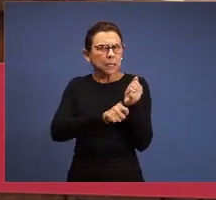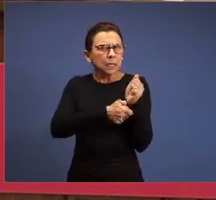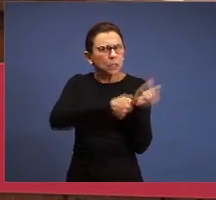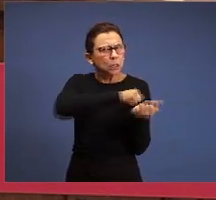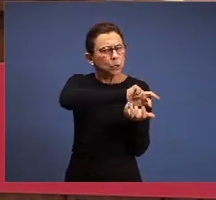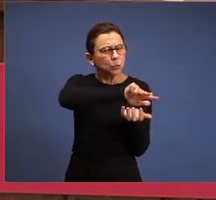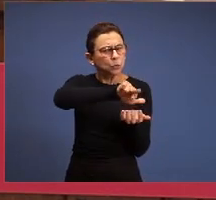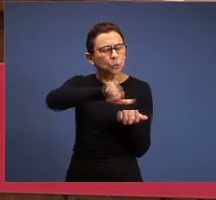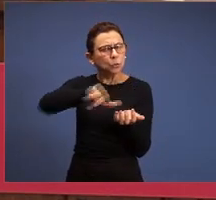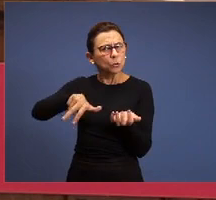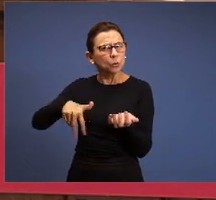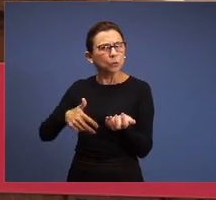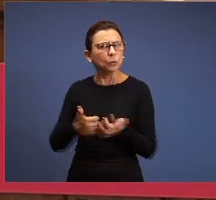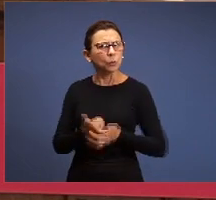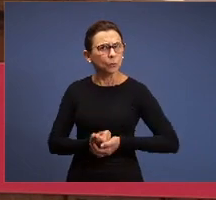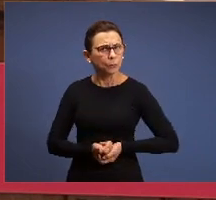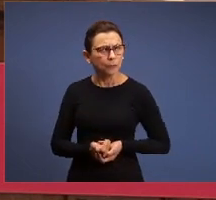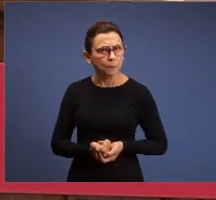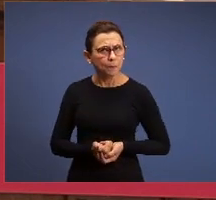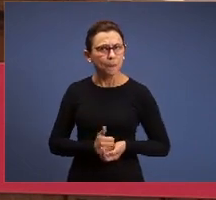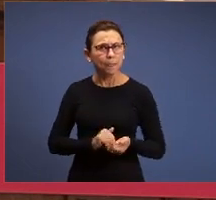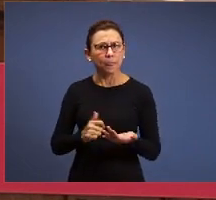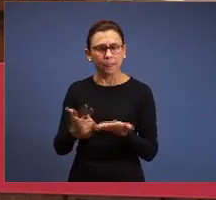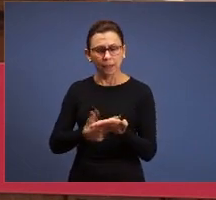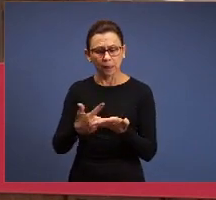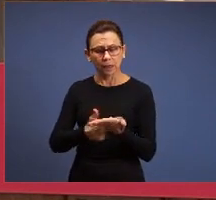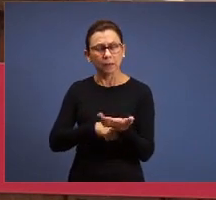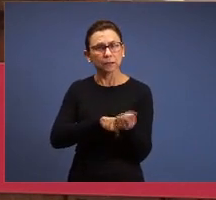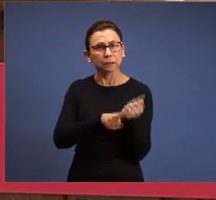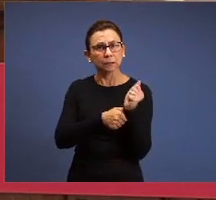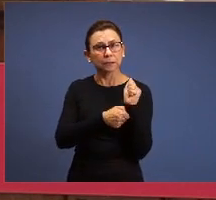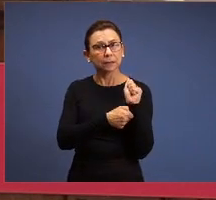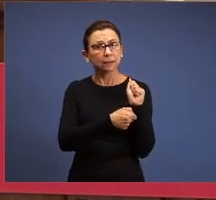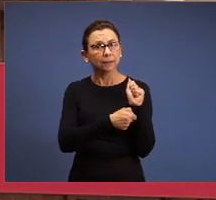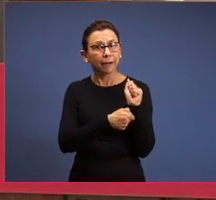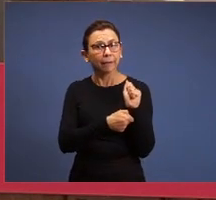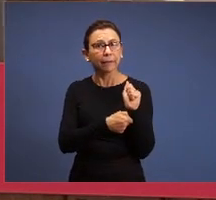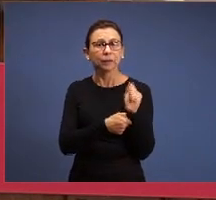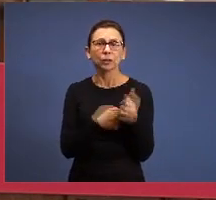We’re standing on this mystery book because we’re not worried about preaching,